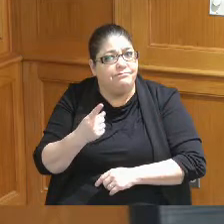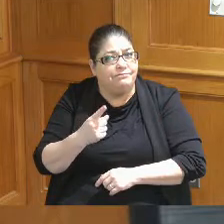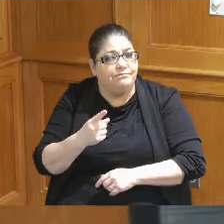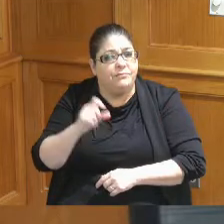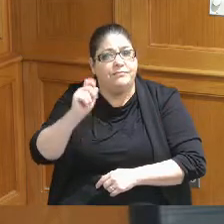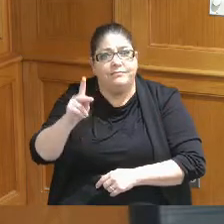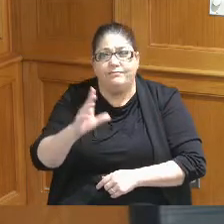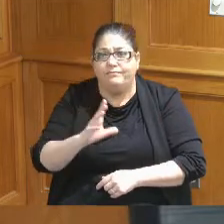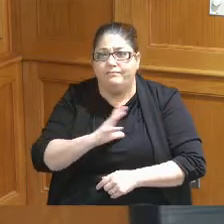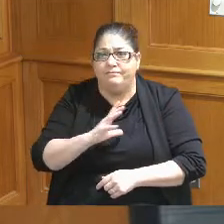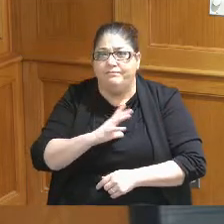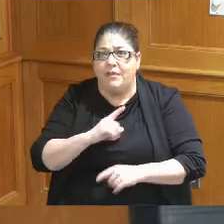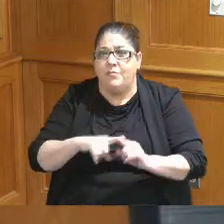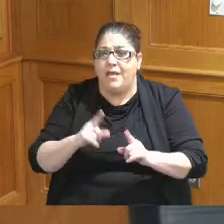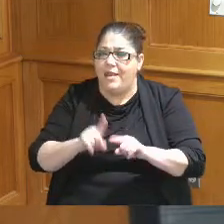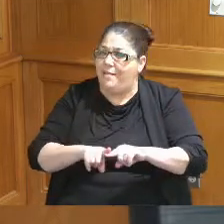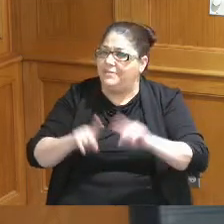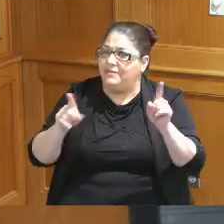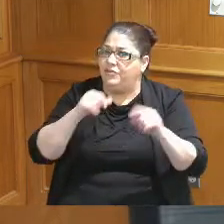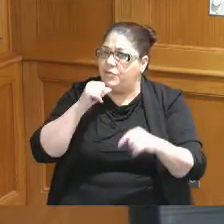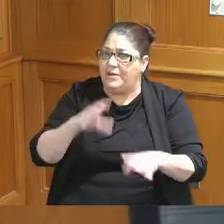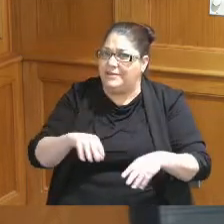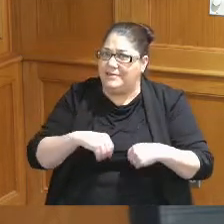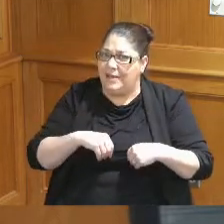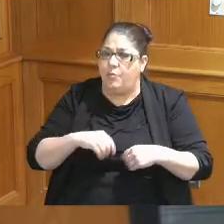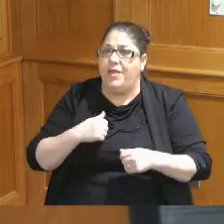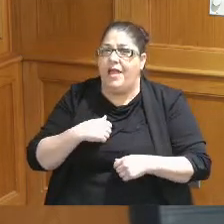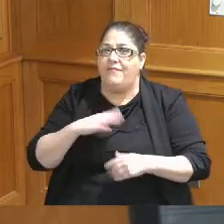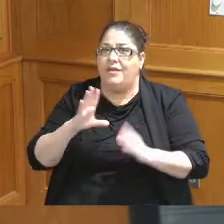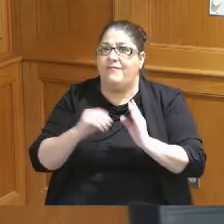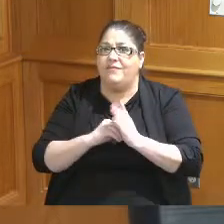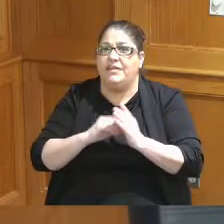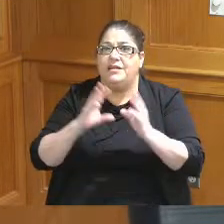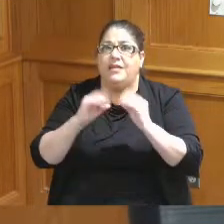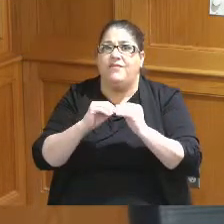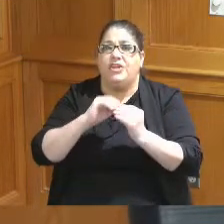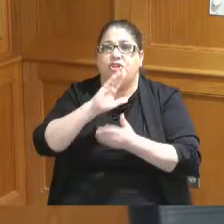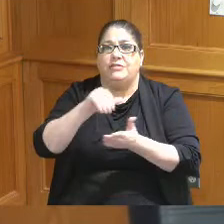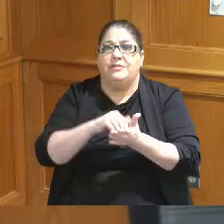with Jeff Aluotto that we have a convention District if we did we didn't call it that